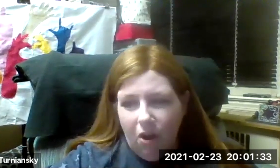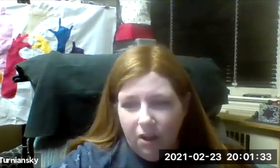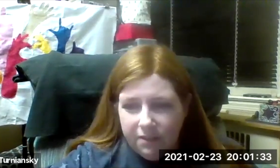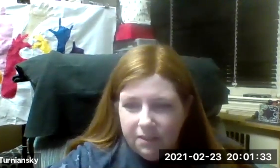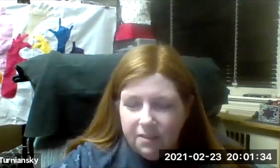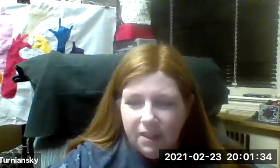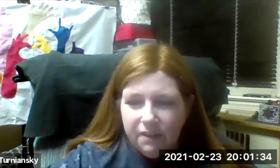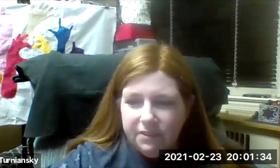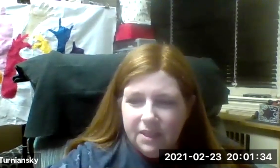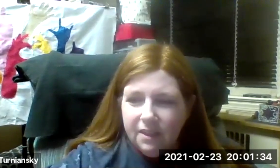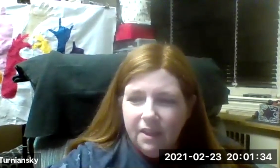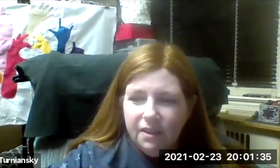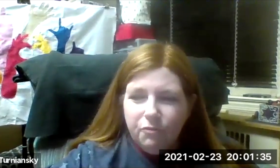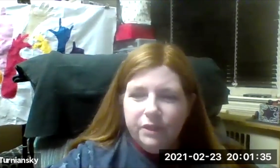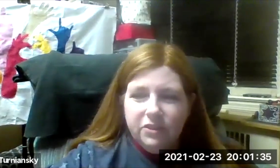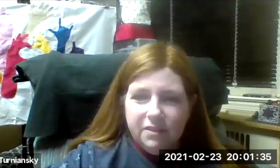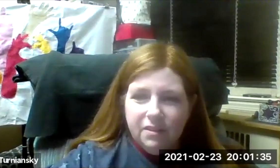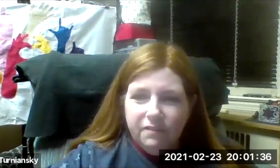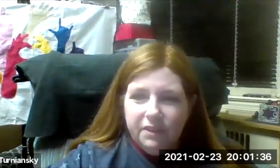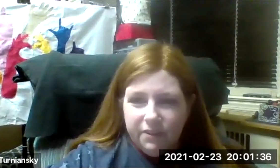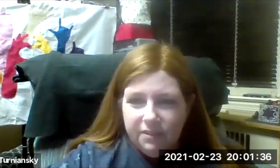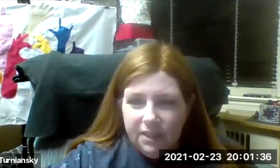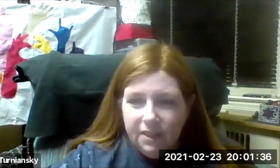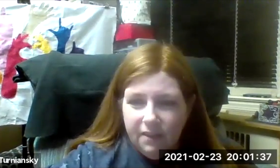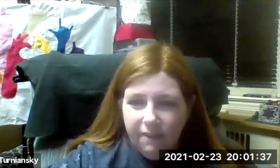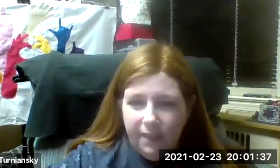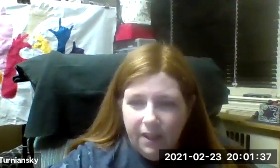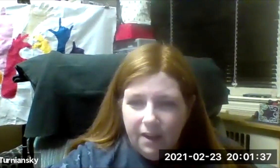cost instead of seeing the richness of diversity